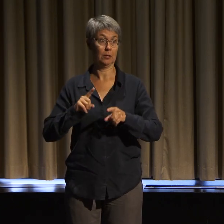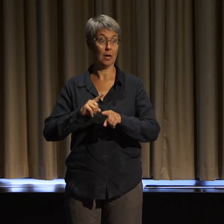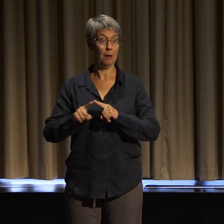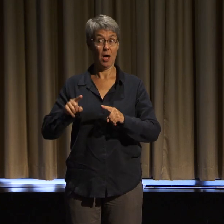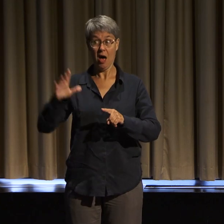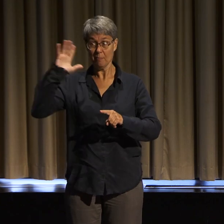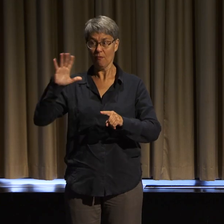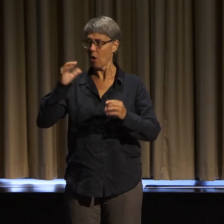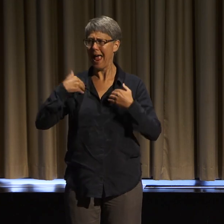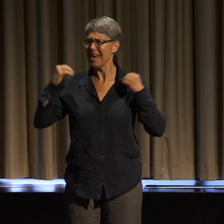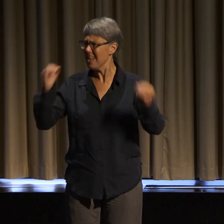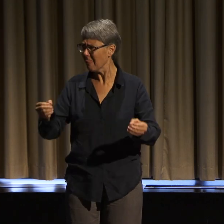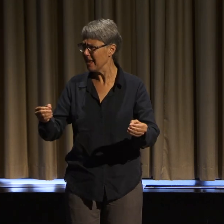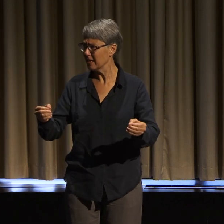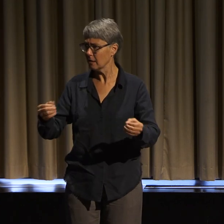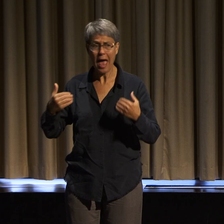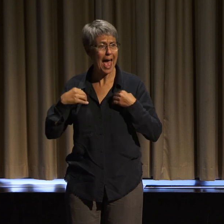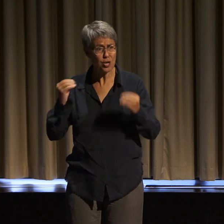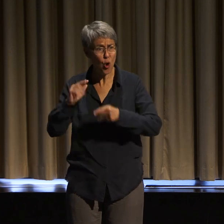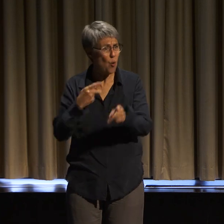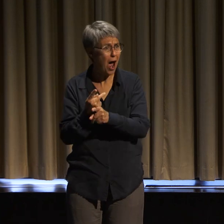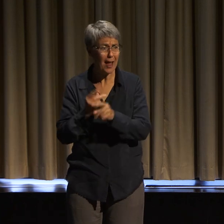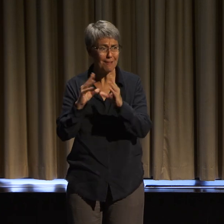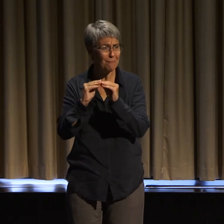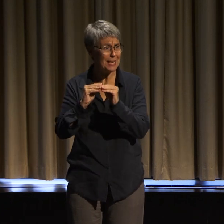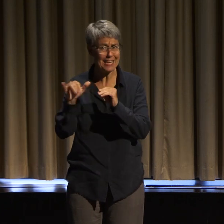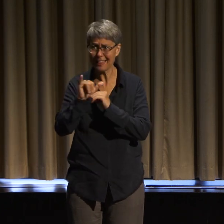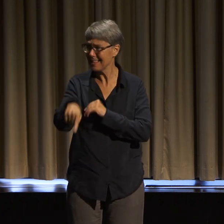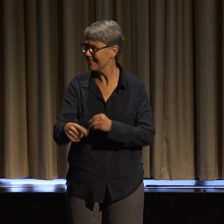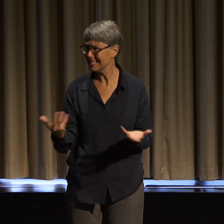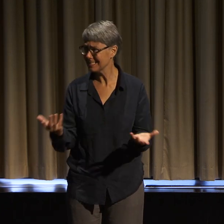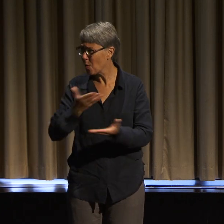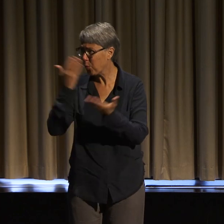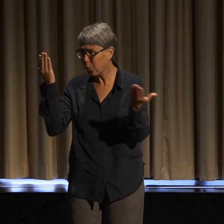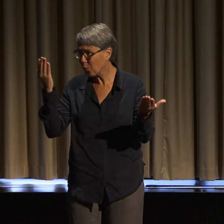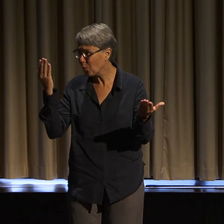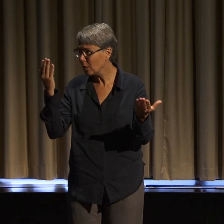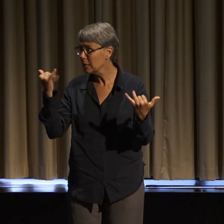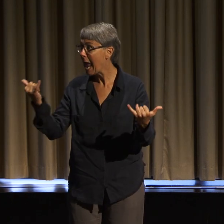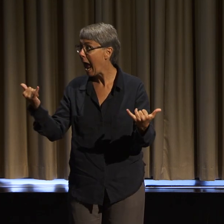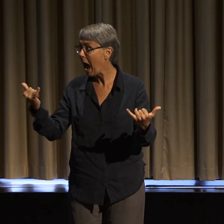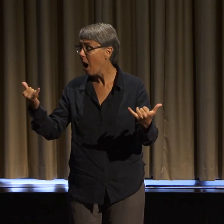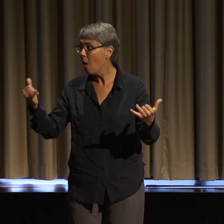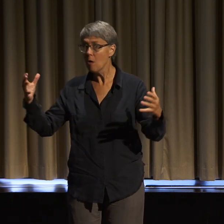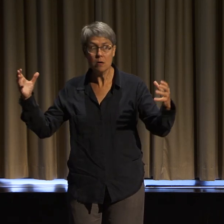I hope we don't, that so many people I know would kill to be able to be here,